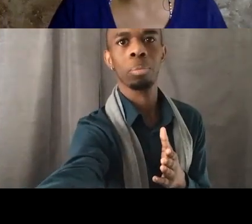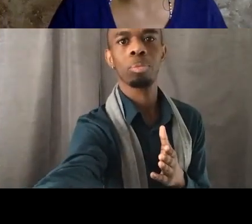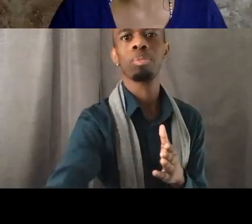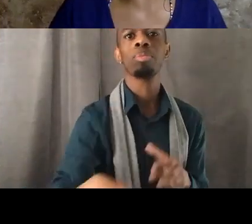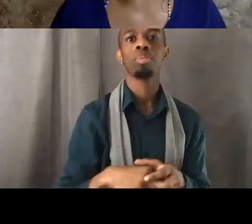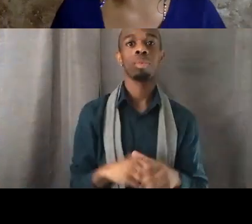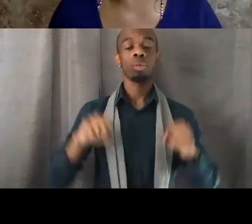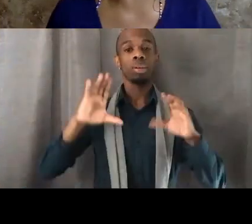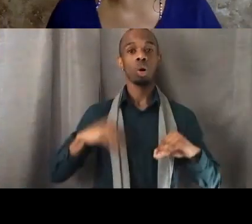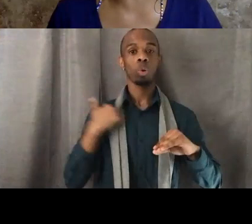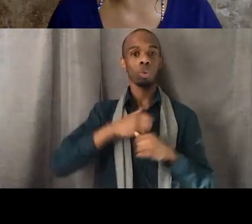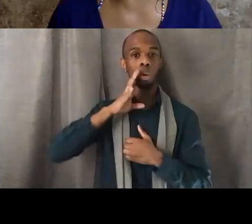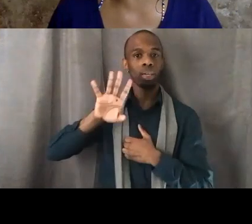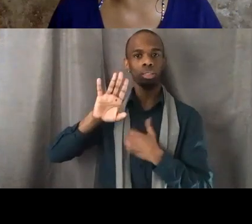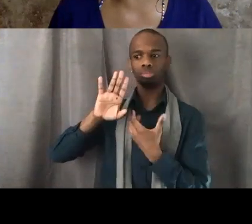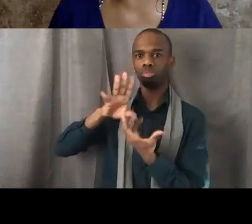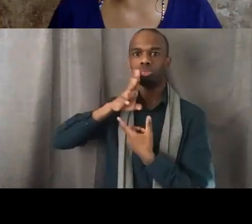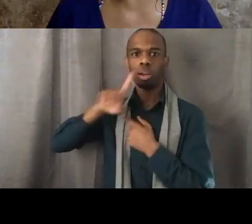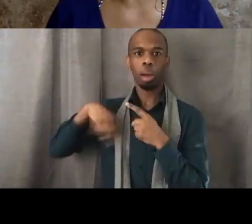and I hope that some of you all have some victories.